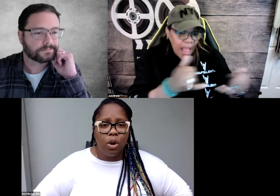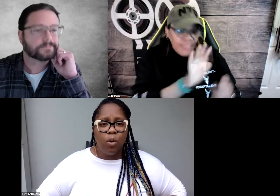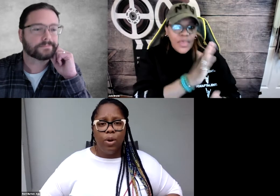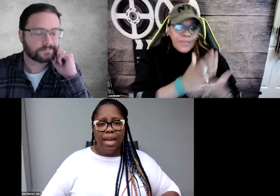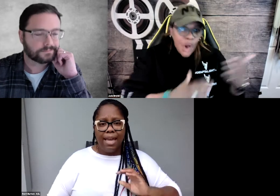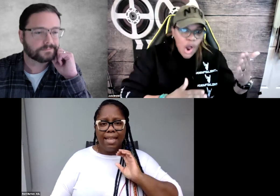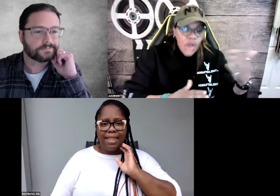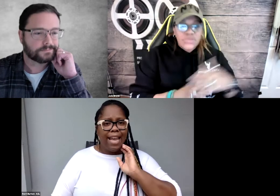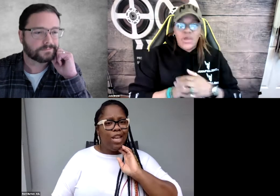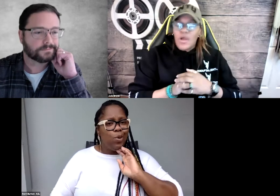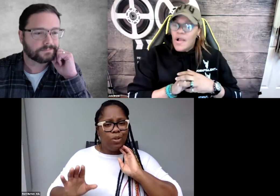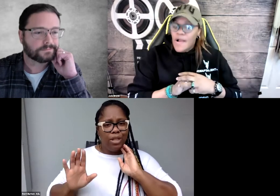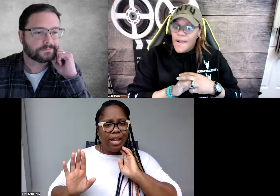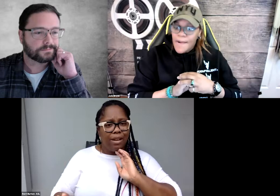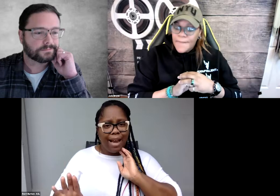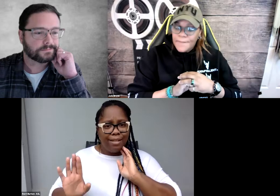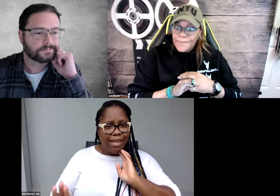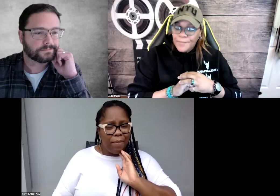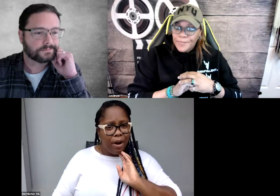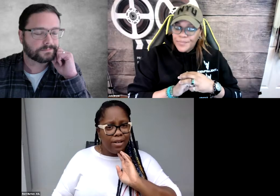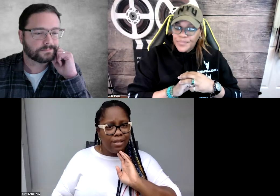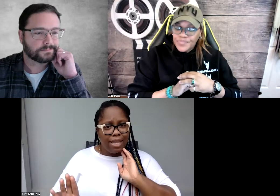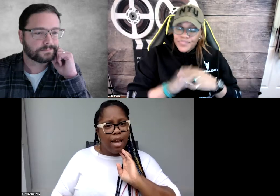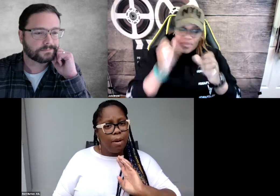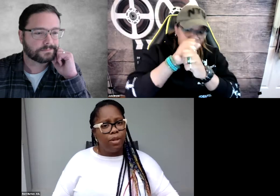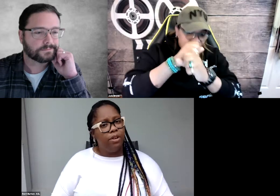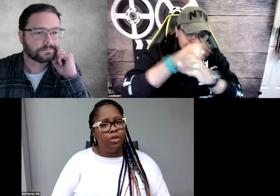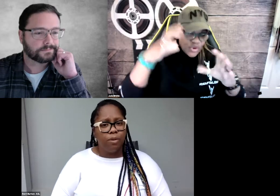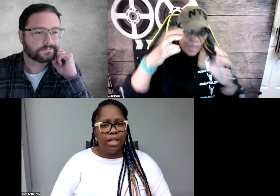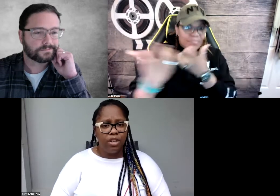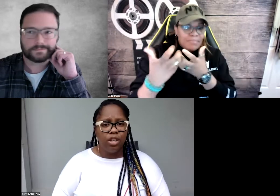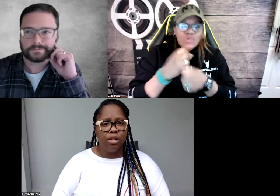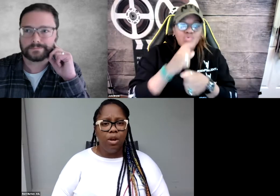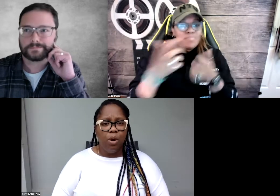So they use their lines, their parts, and they come up with their interpretation.